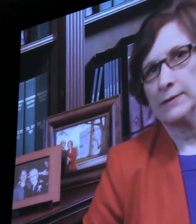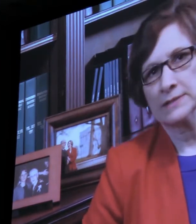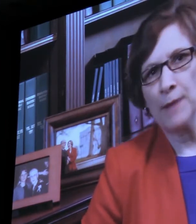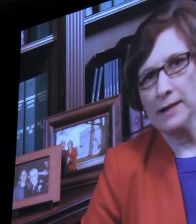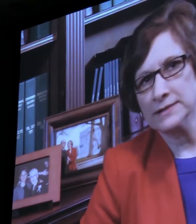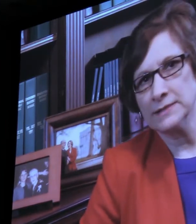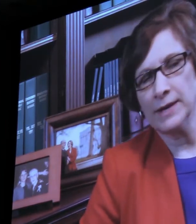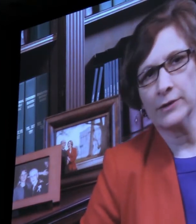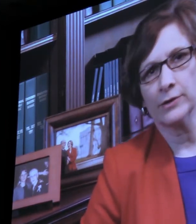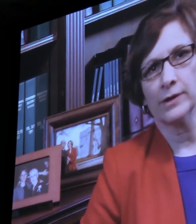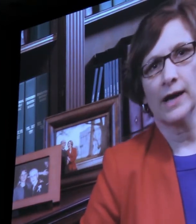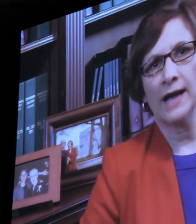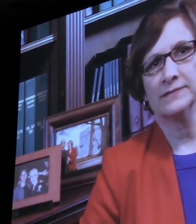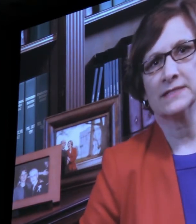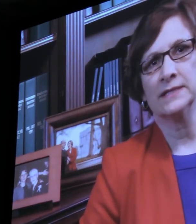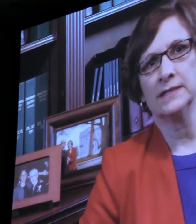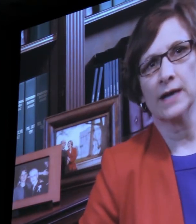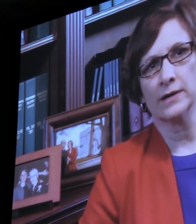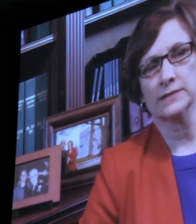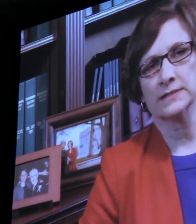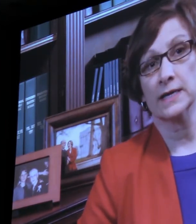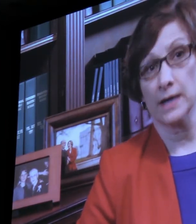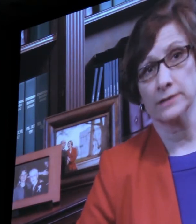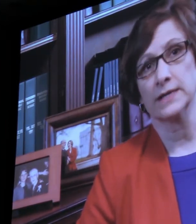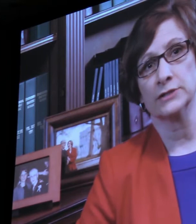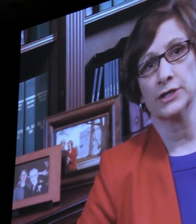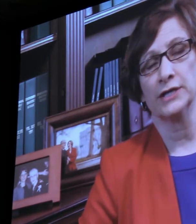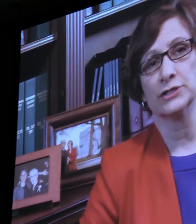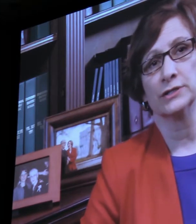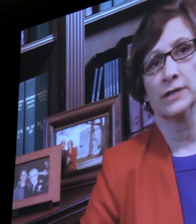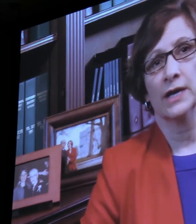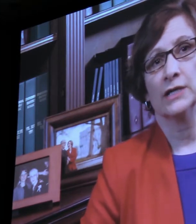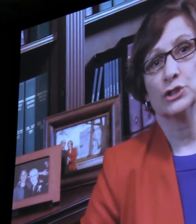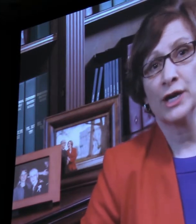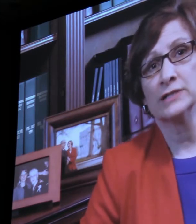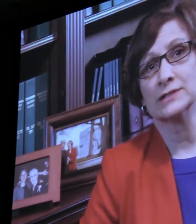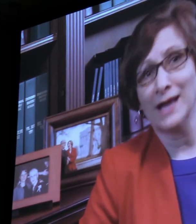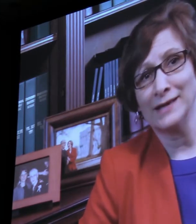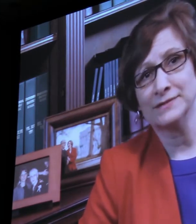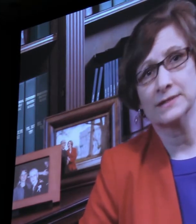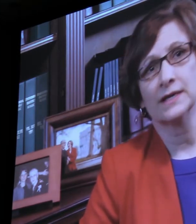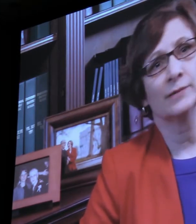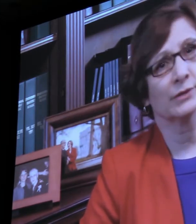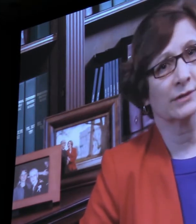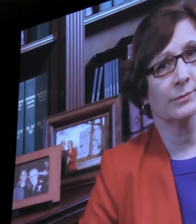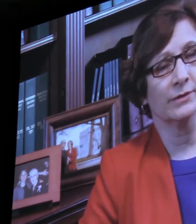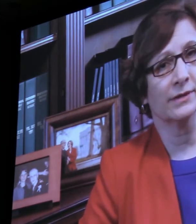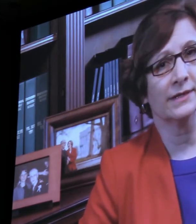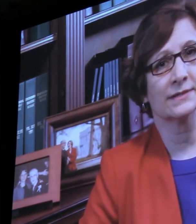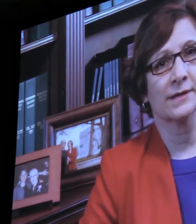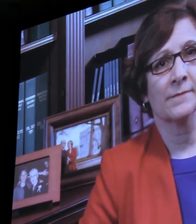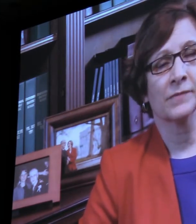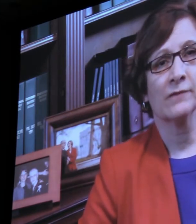Now as a policymaker, I've seen the arts and arts education change lives and build communities.